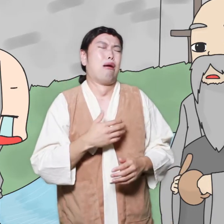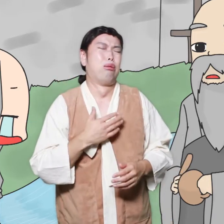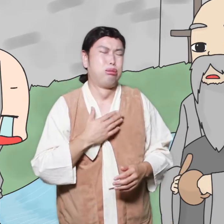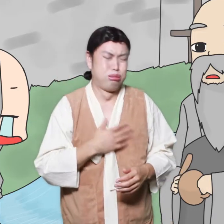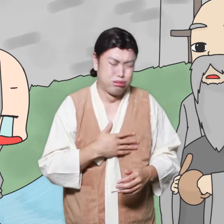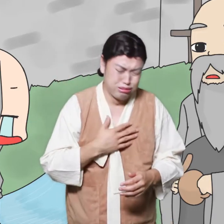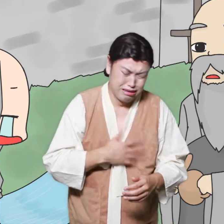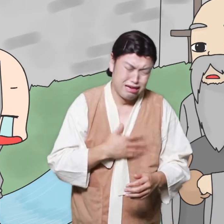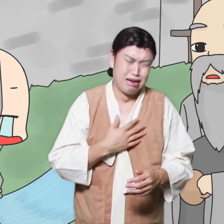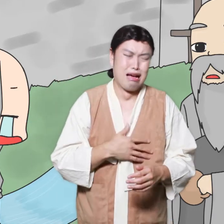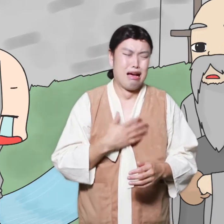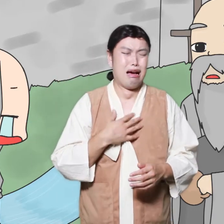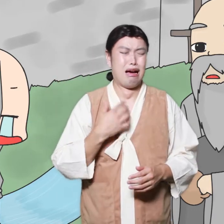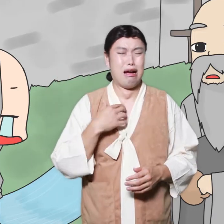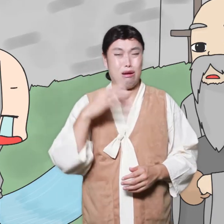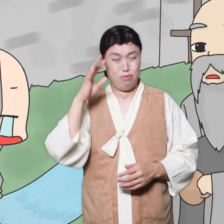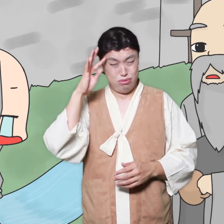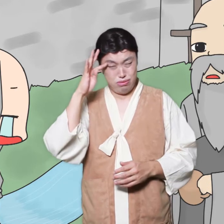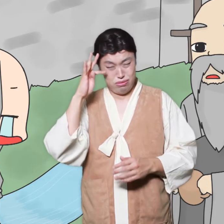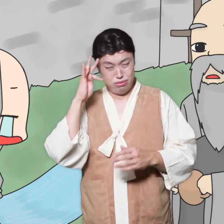Inning ... monk ~~ Why are you crying?